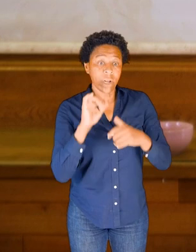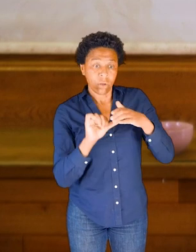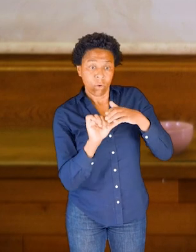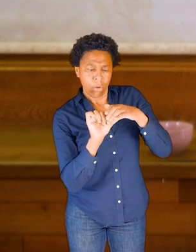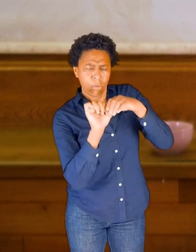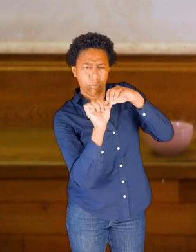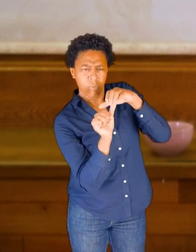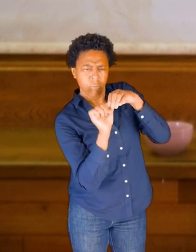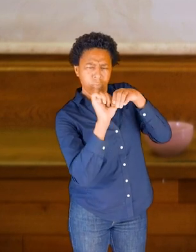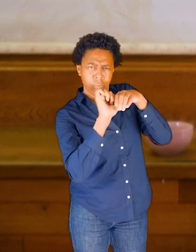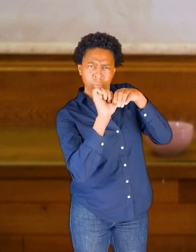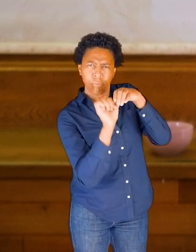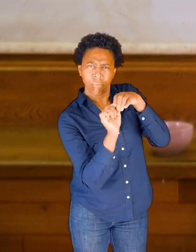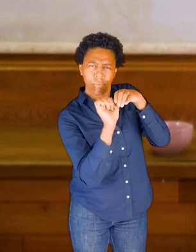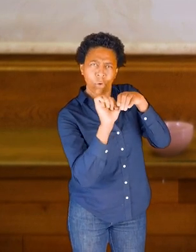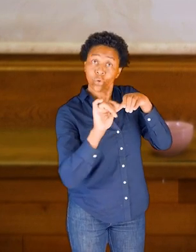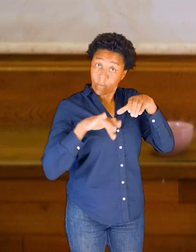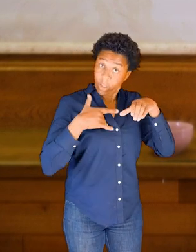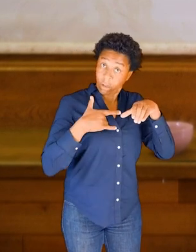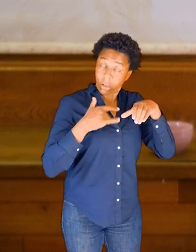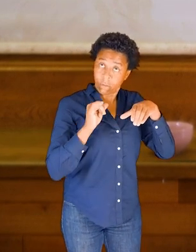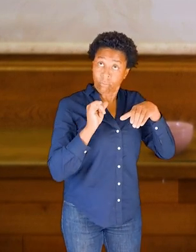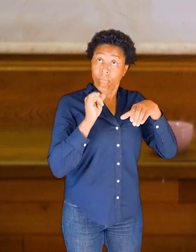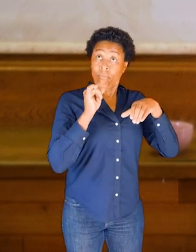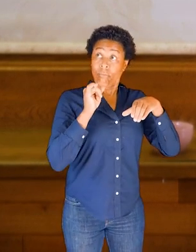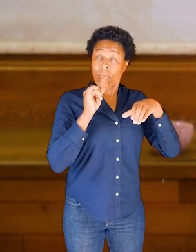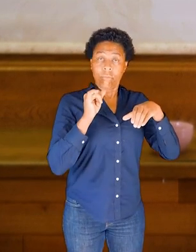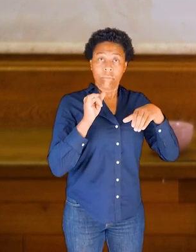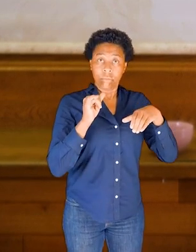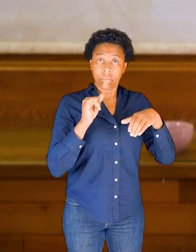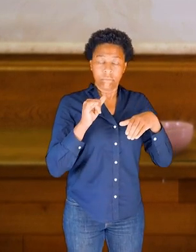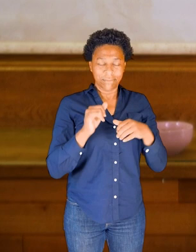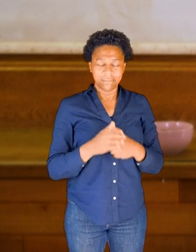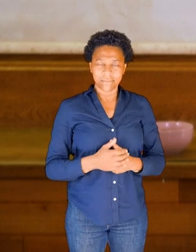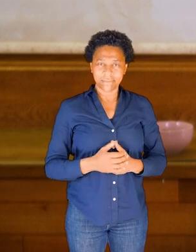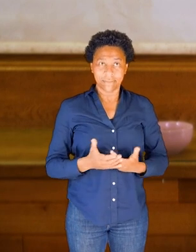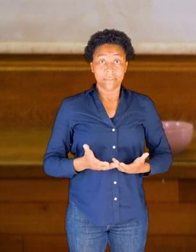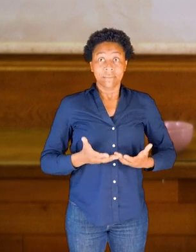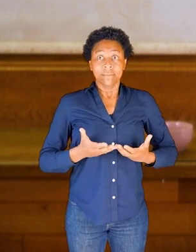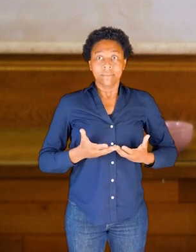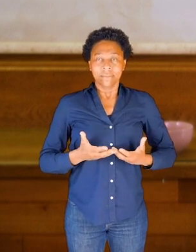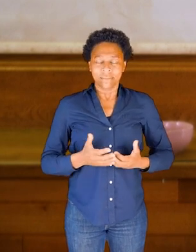when you bring some attention to that dome shape.